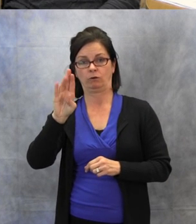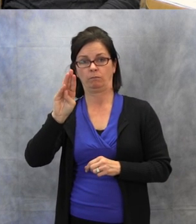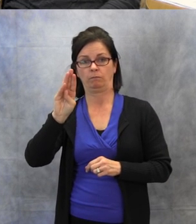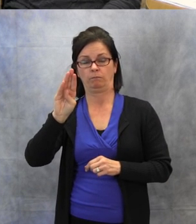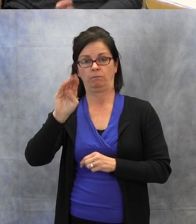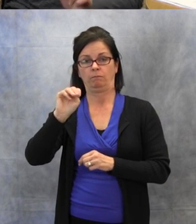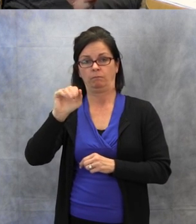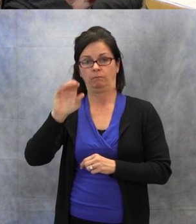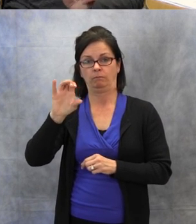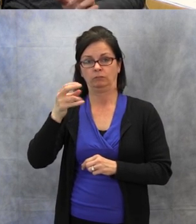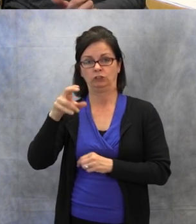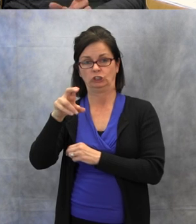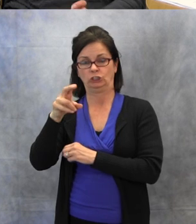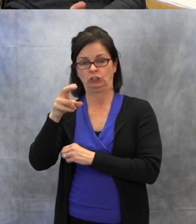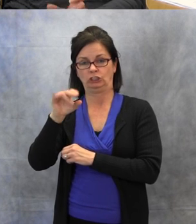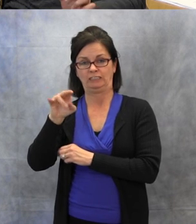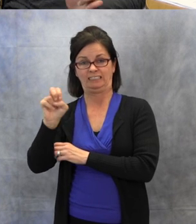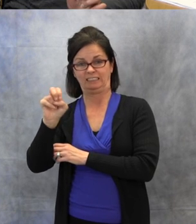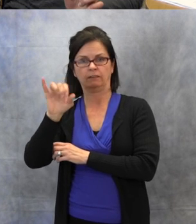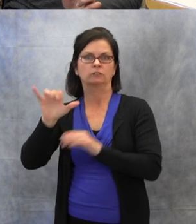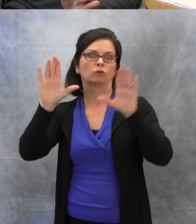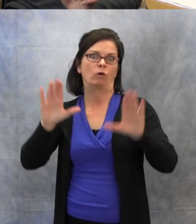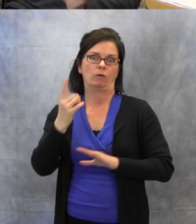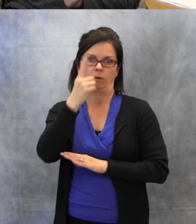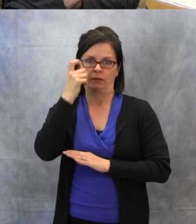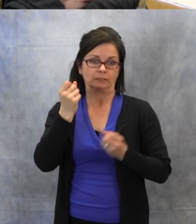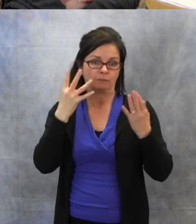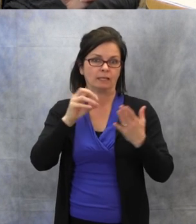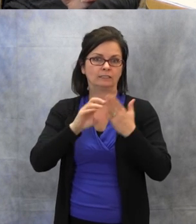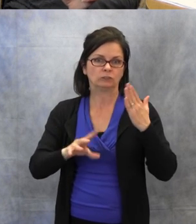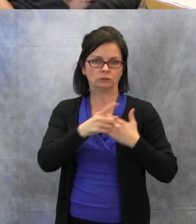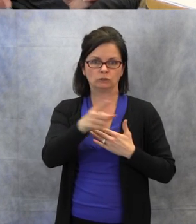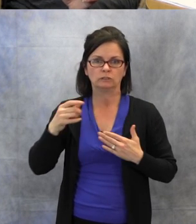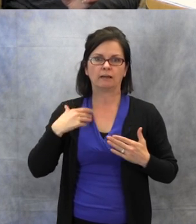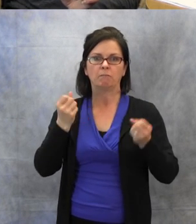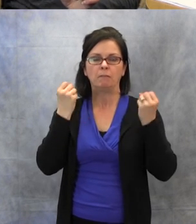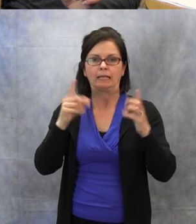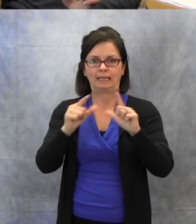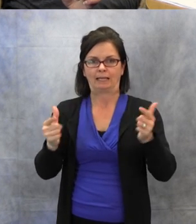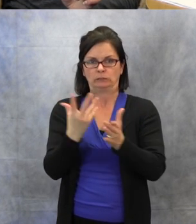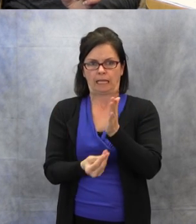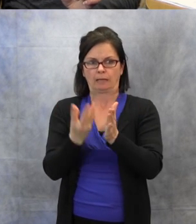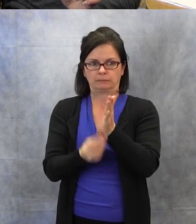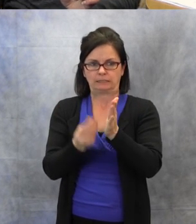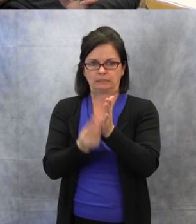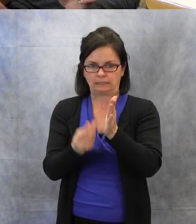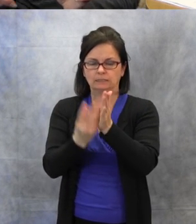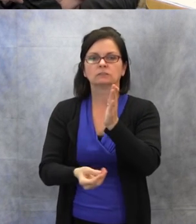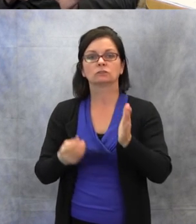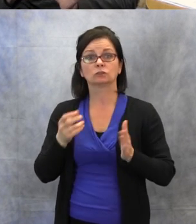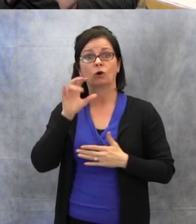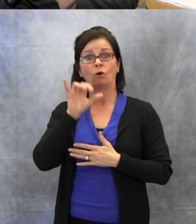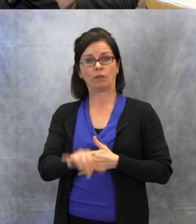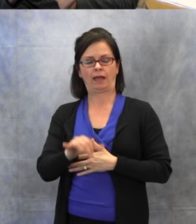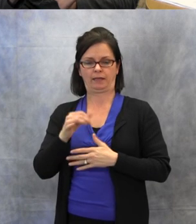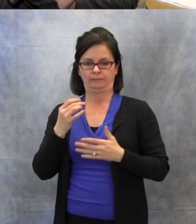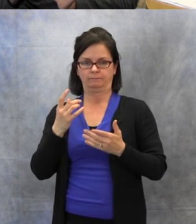We talk about how these verbs can change, when you put a different prepositional word with it,